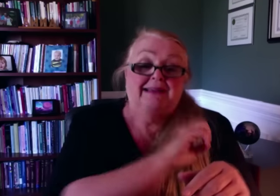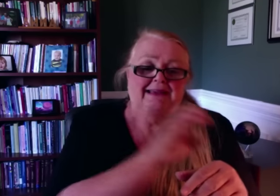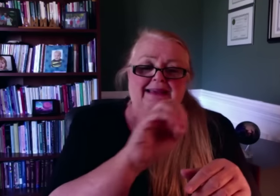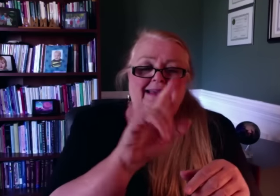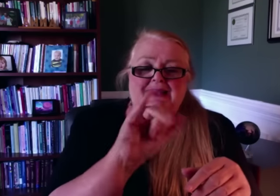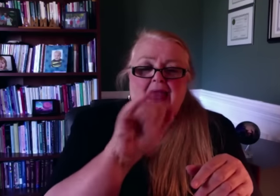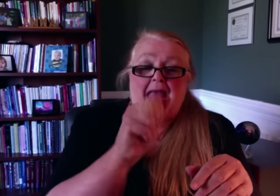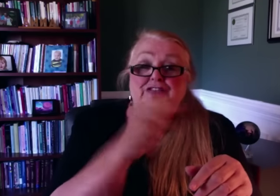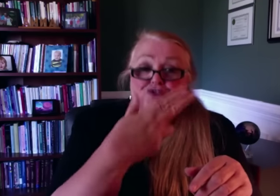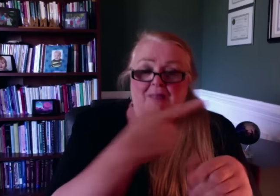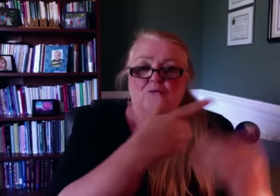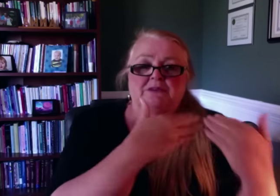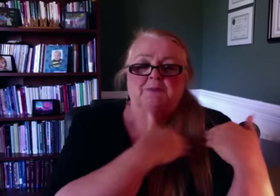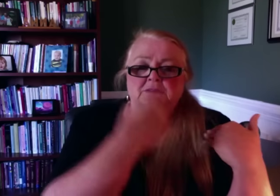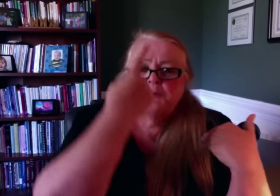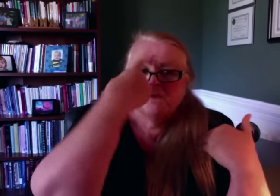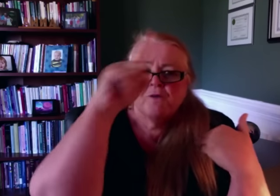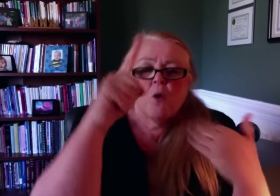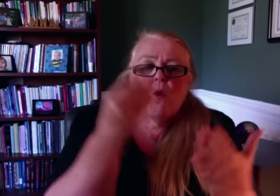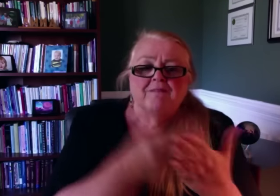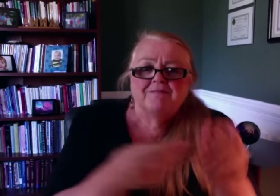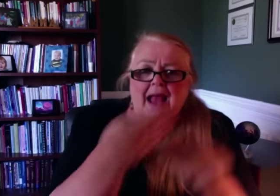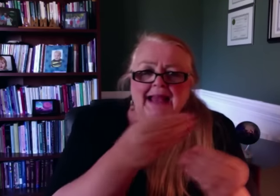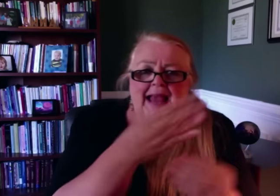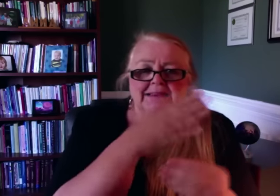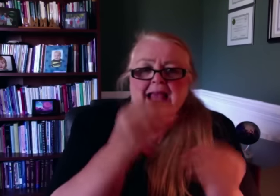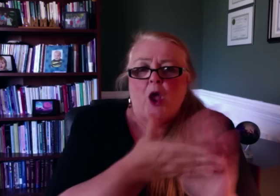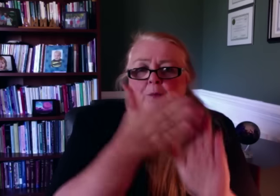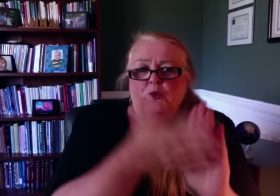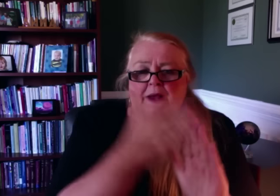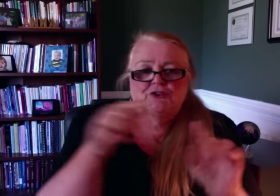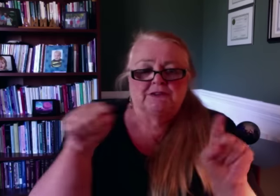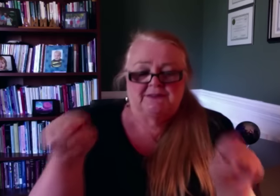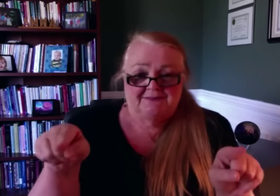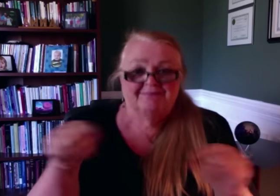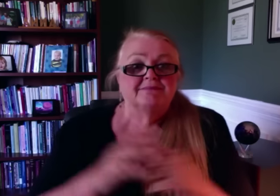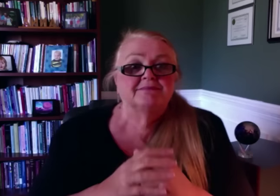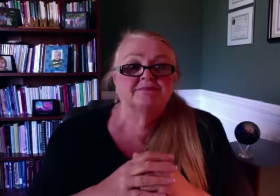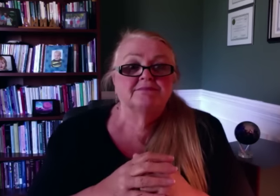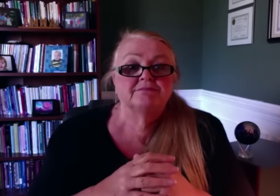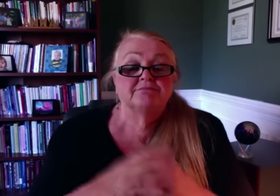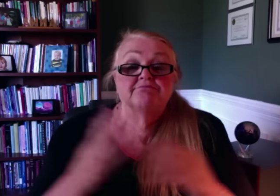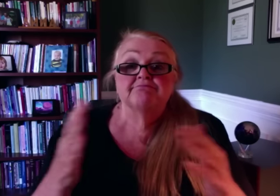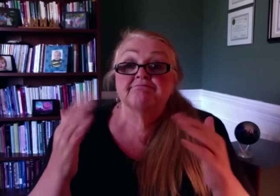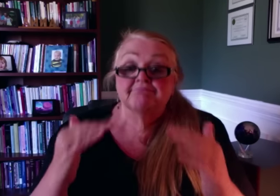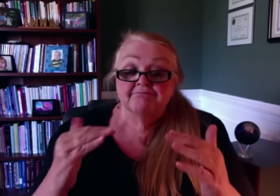Elijah Sow has been promoted to SR. Director of Operations and Finance.